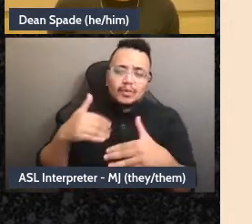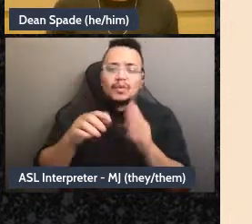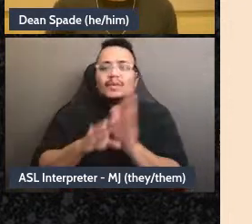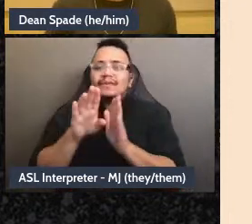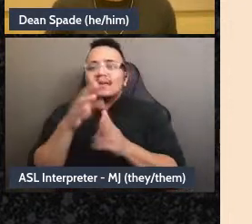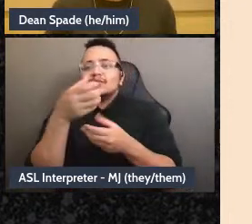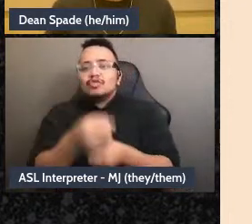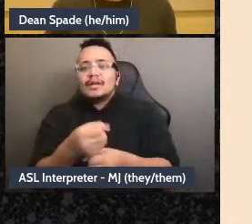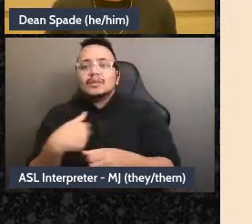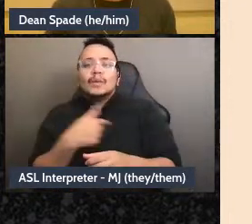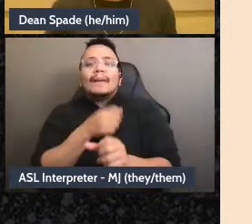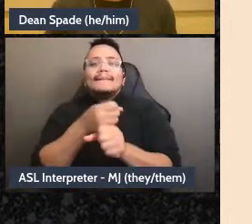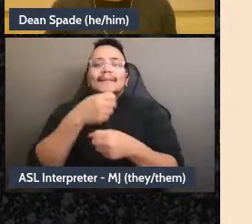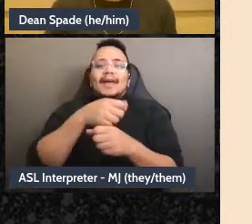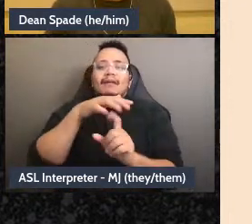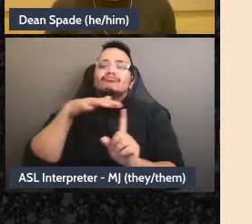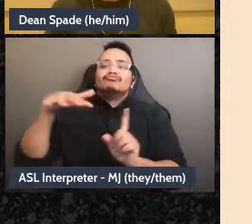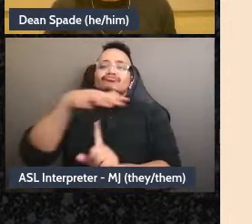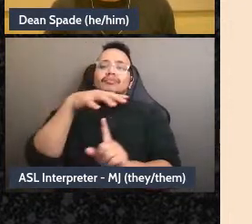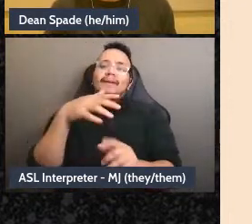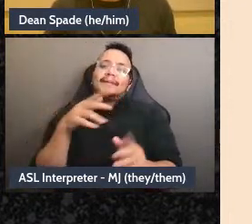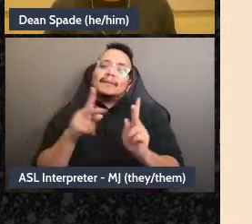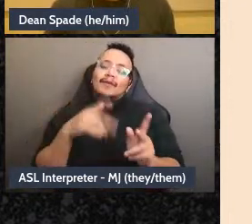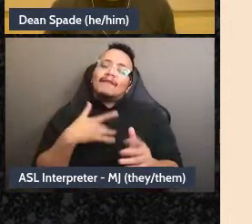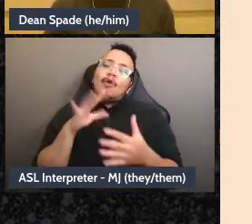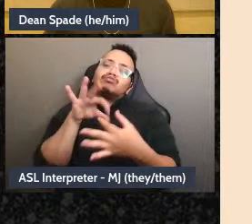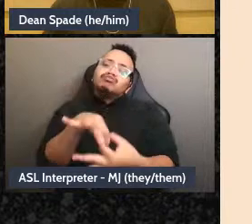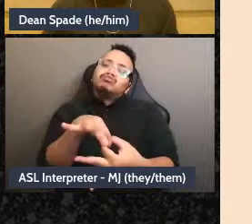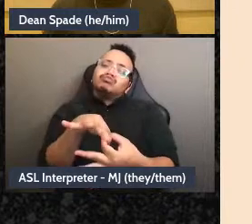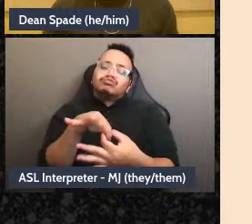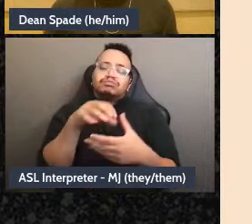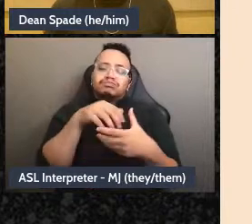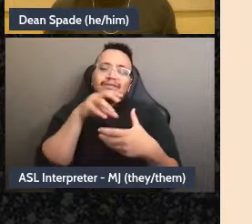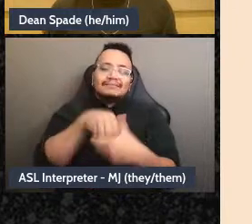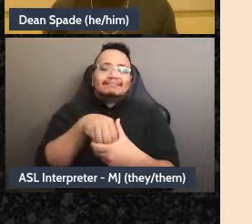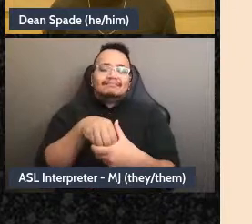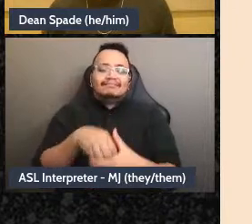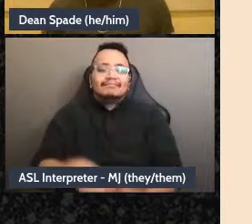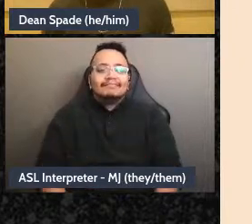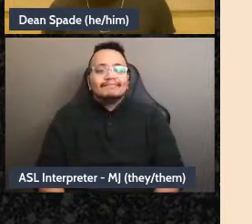culture that makes people feel belonging in the group, um. So yeah, this is tall order